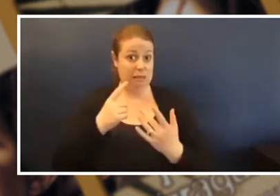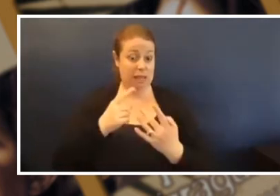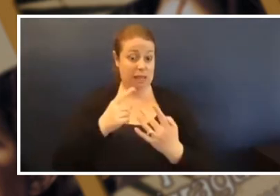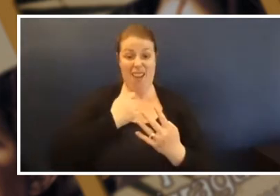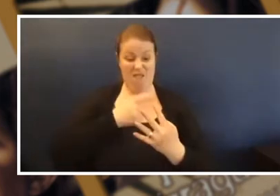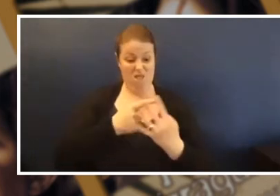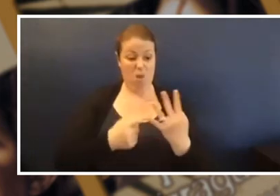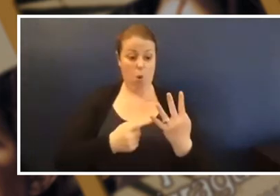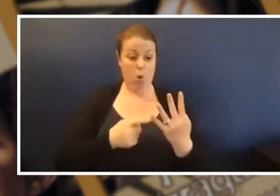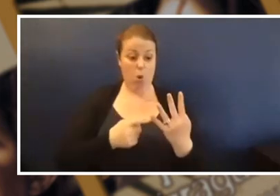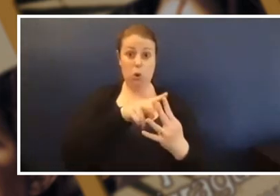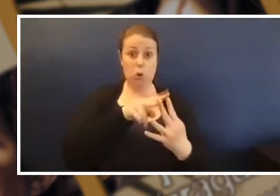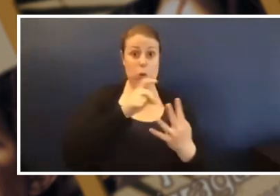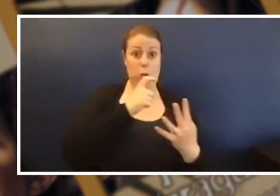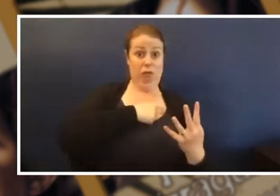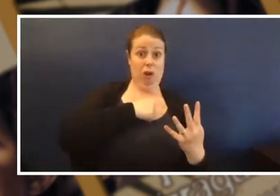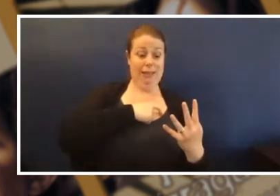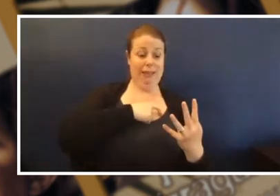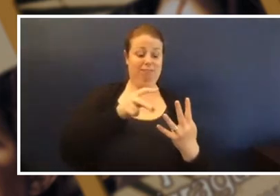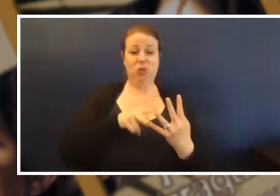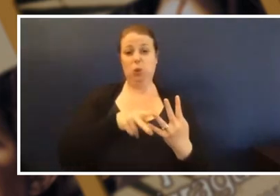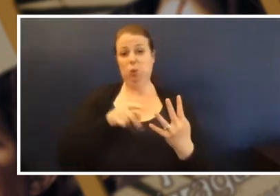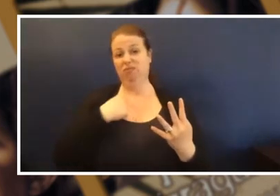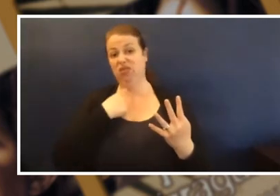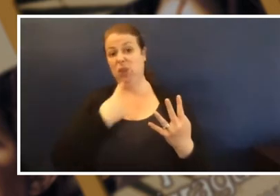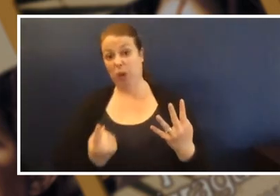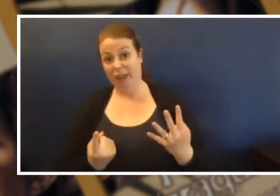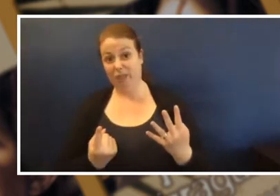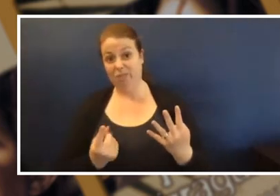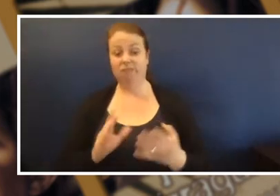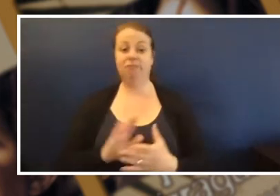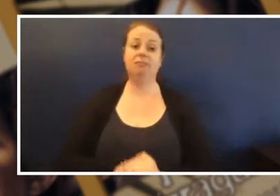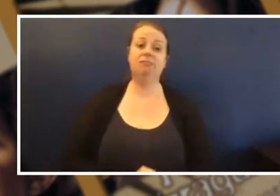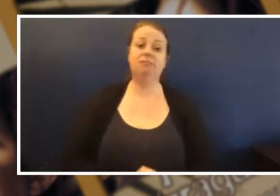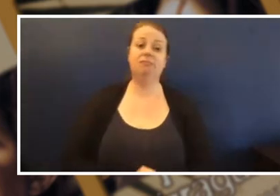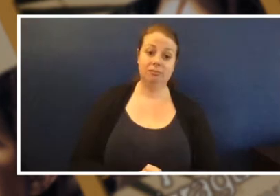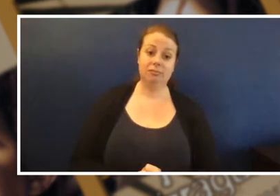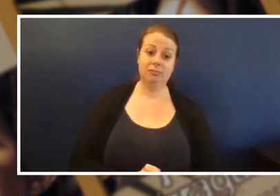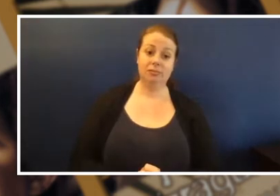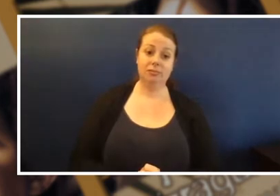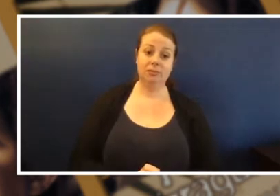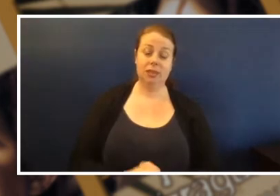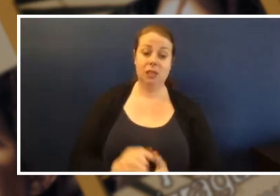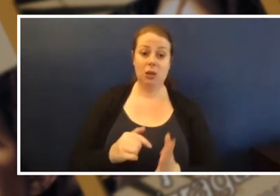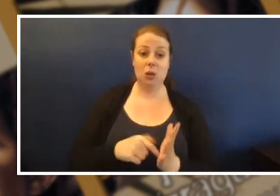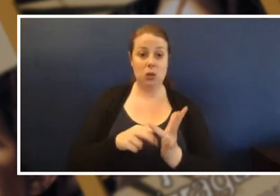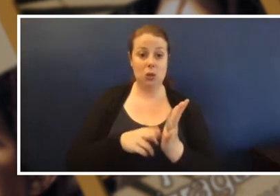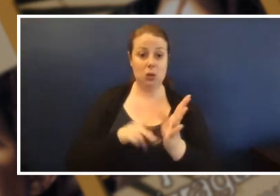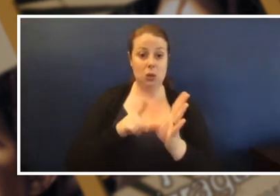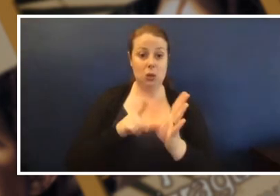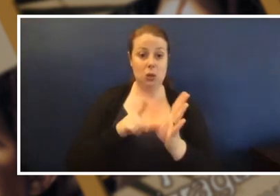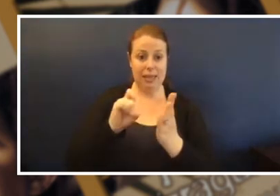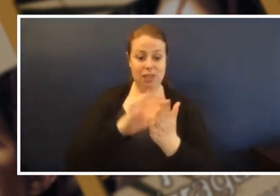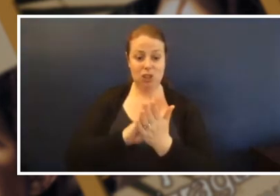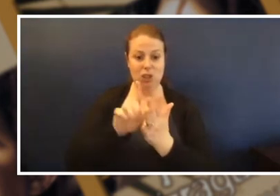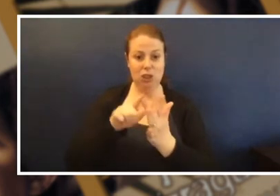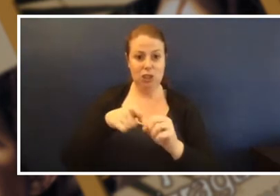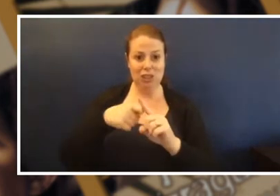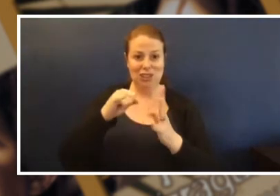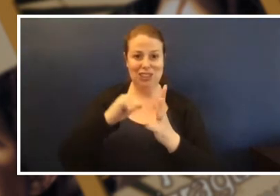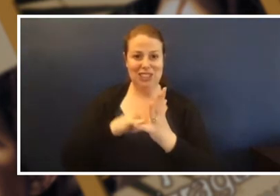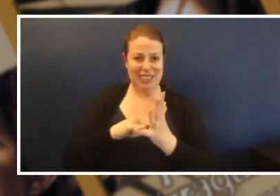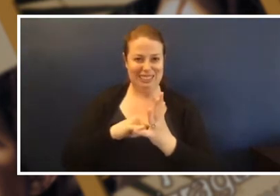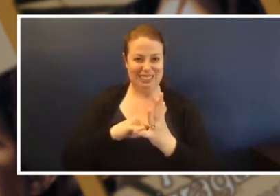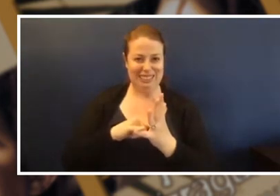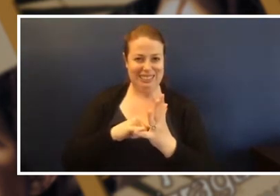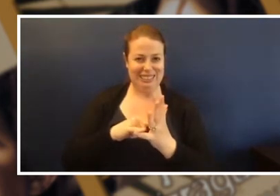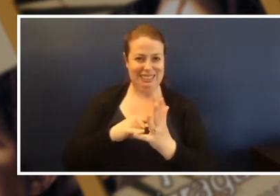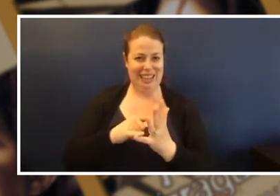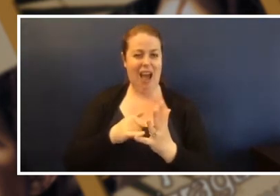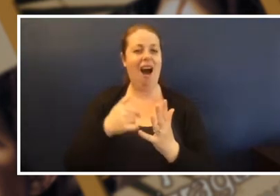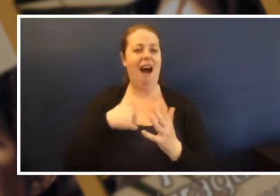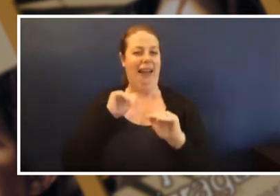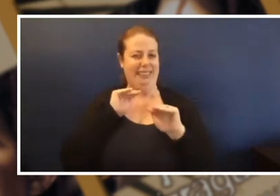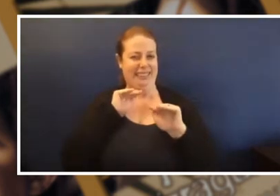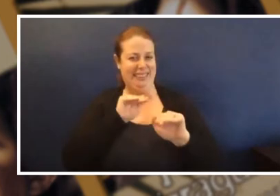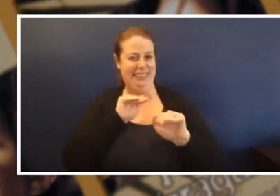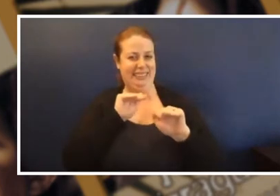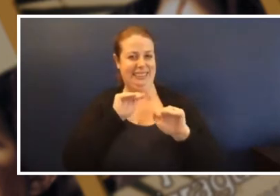so Tony and Chicks were the ones that got all my green love from the green frog and